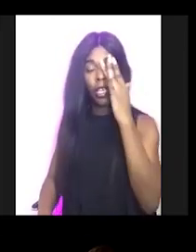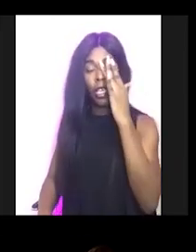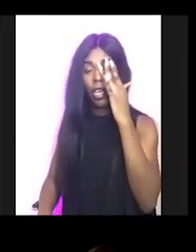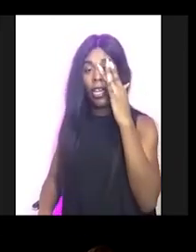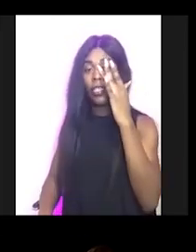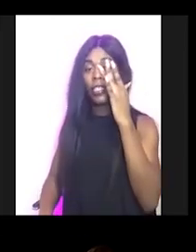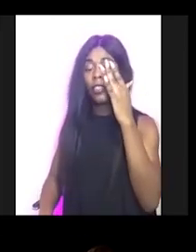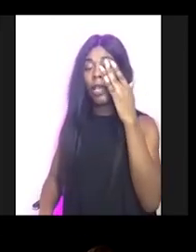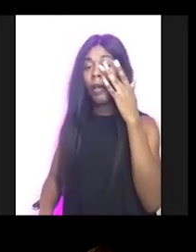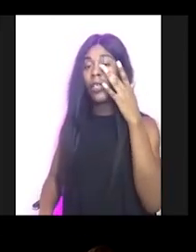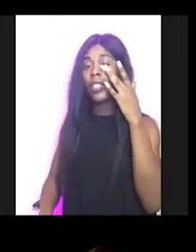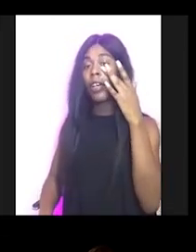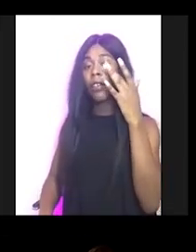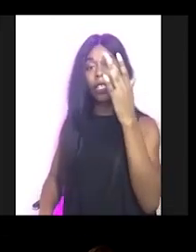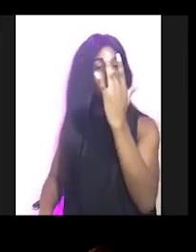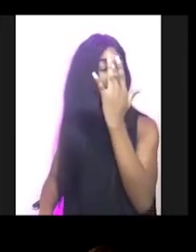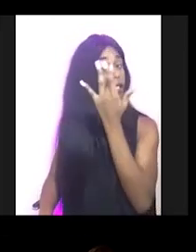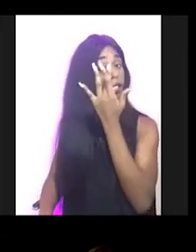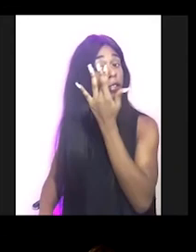y'all gotta excuse me, I'm busting out in glisten.